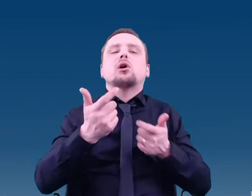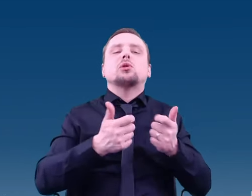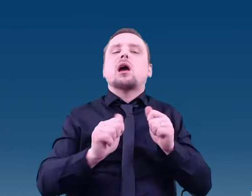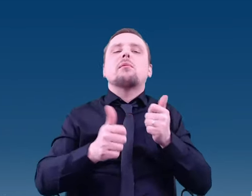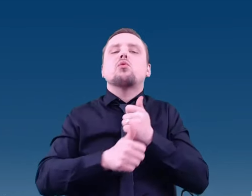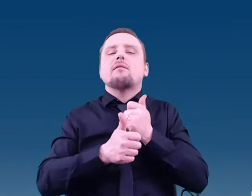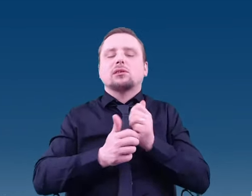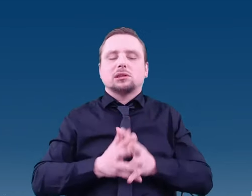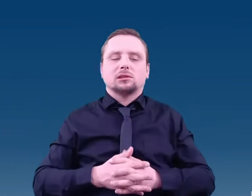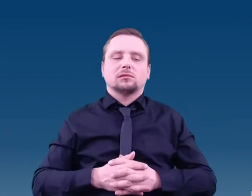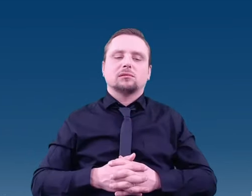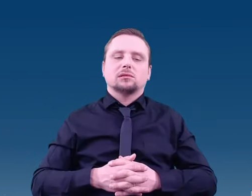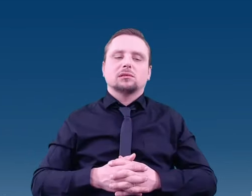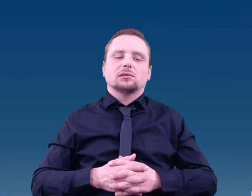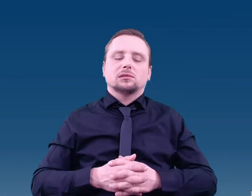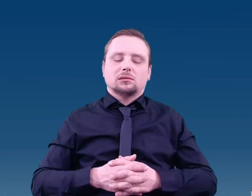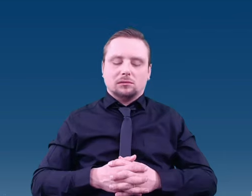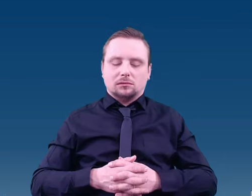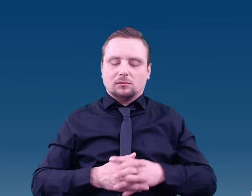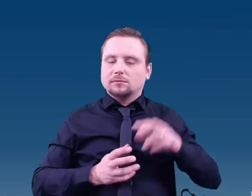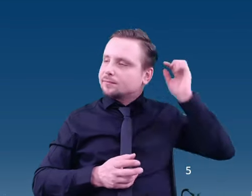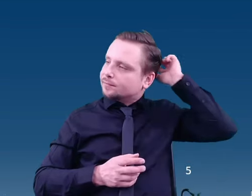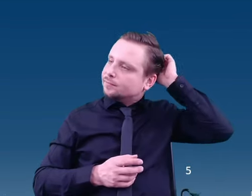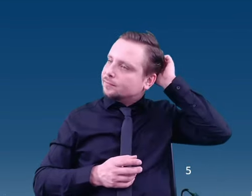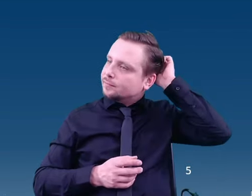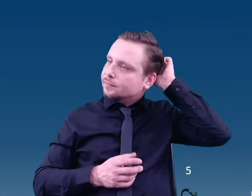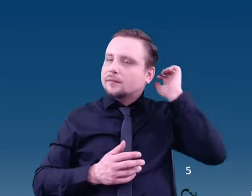Please remember that, in science, it is always worth building on sources.